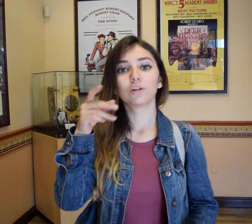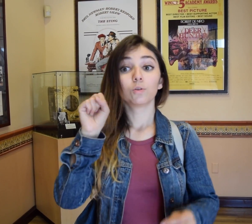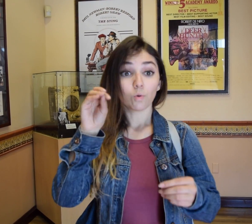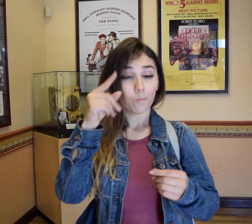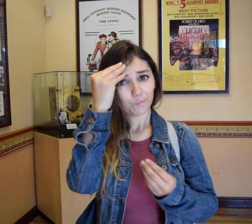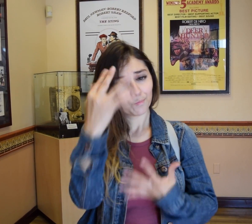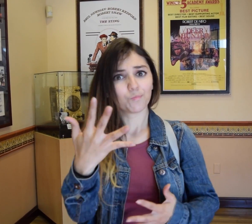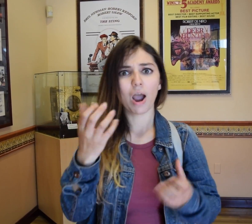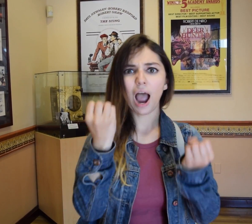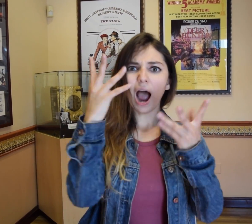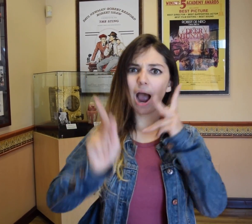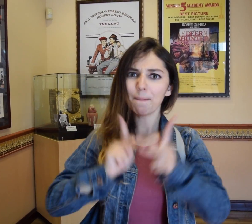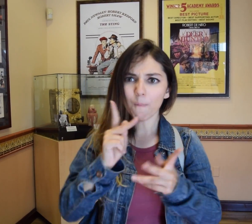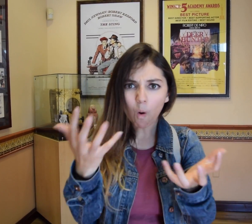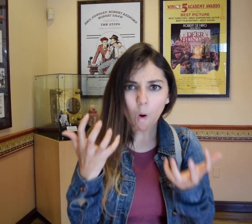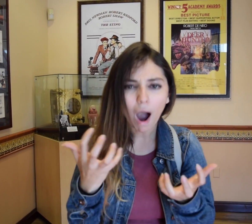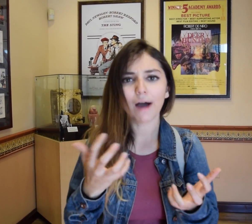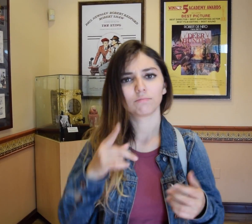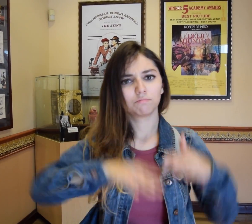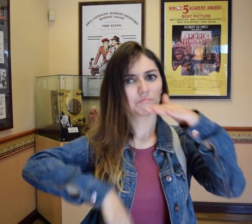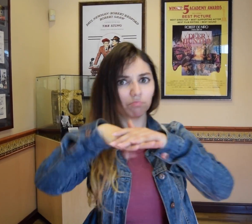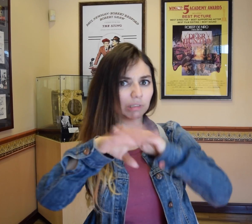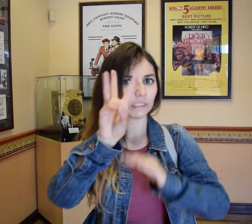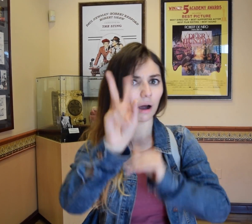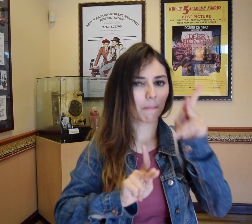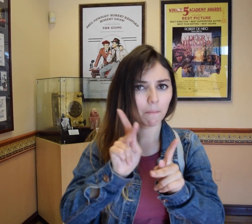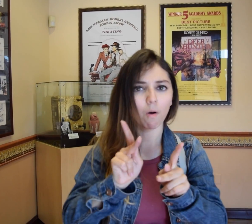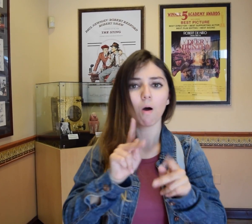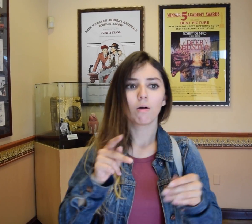So you can let them know how many people is in your group It can go up to 6 people